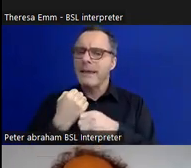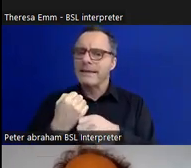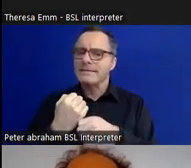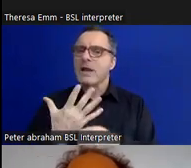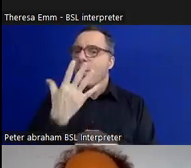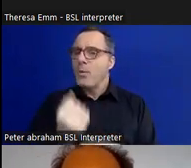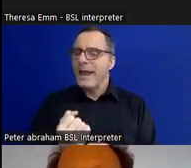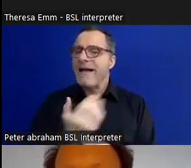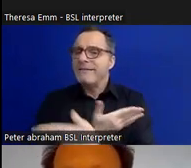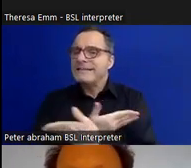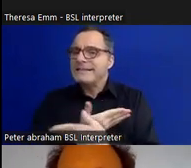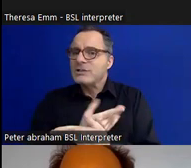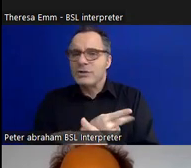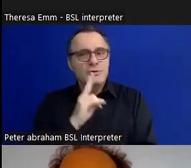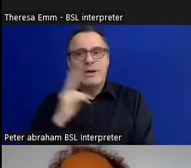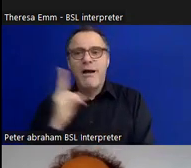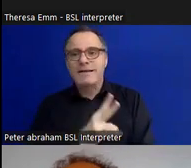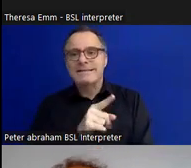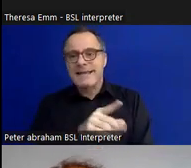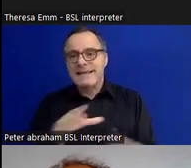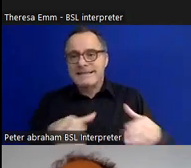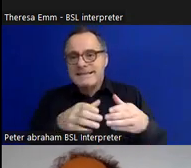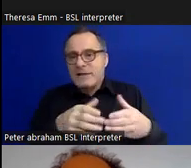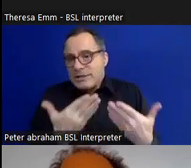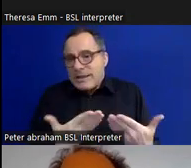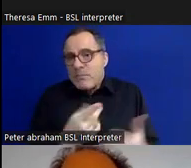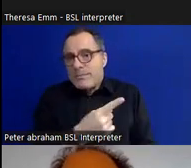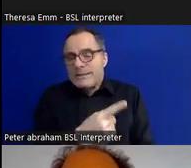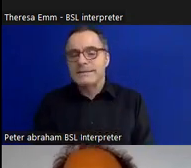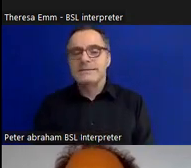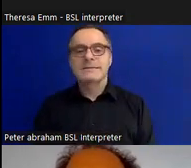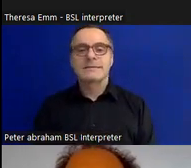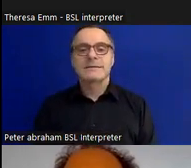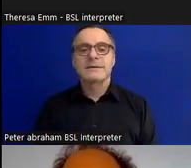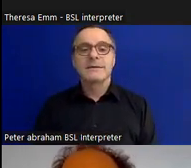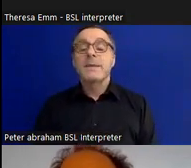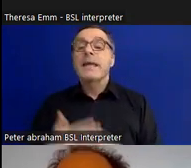that you can't see in this image in this section. In blue there's a section called